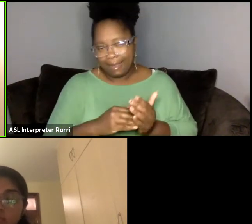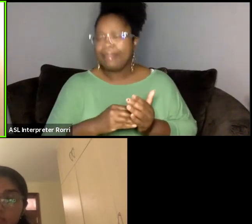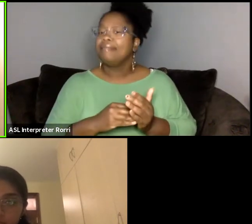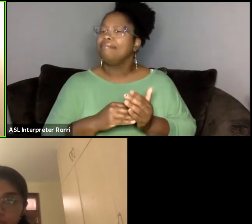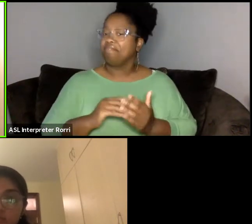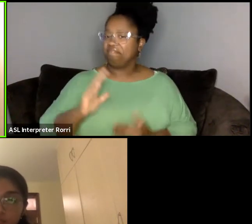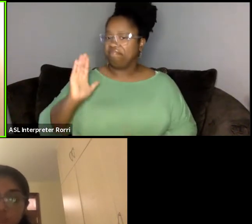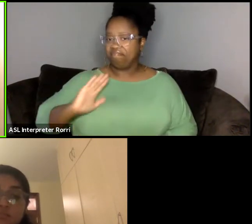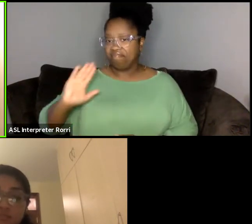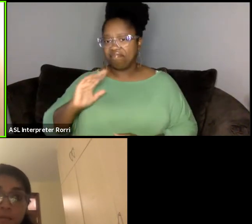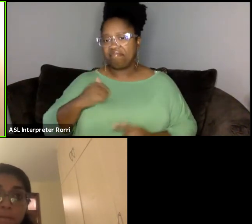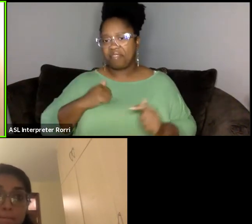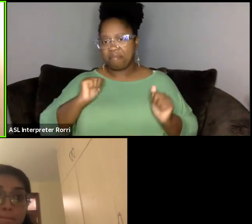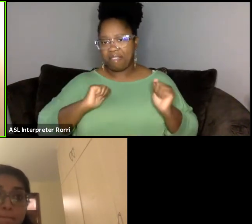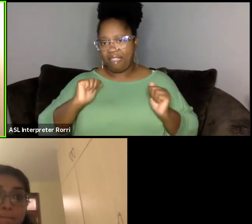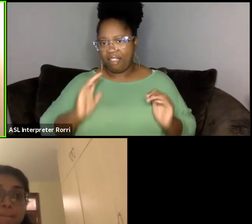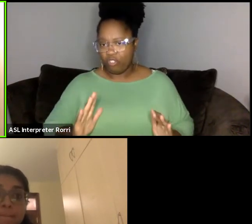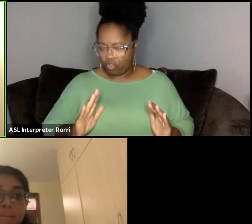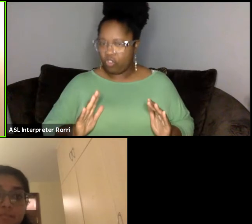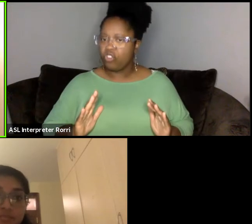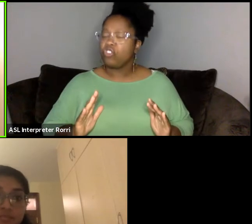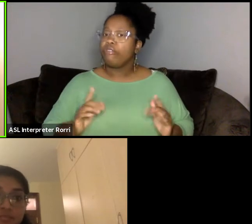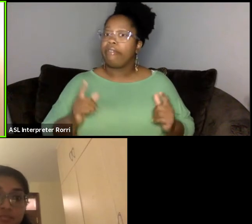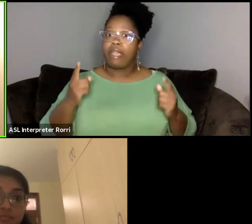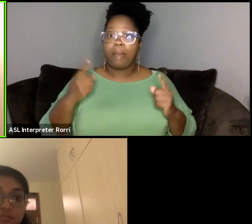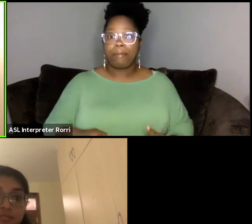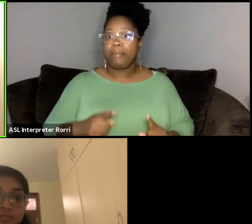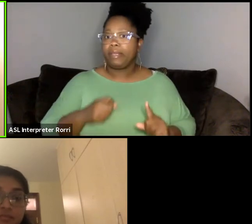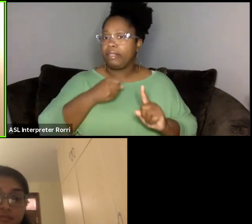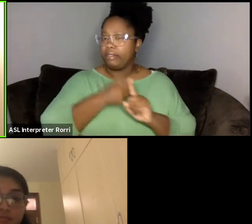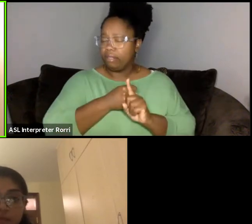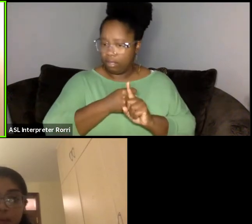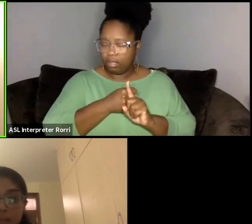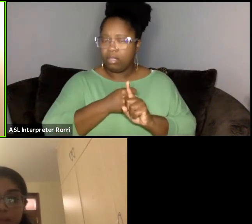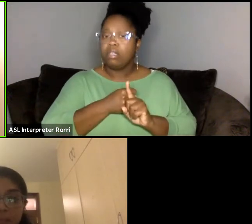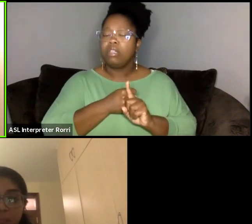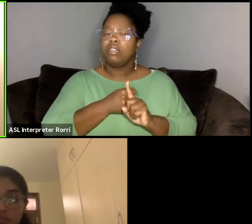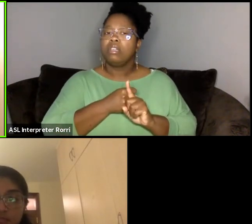and there was a point during my early career